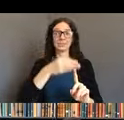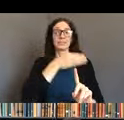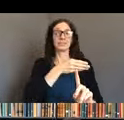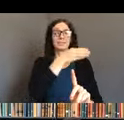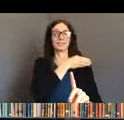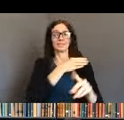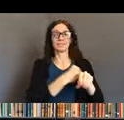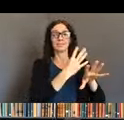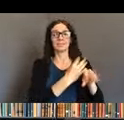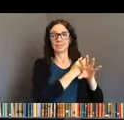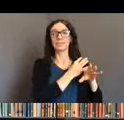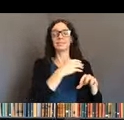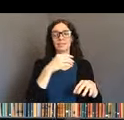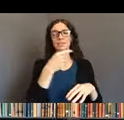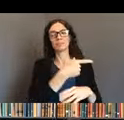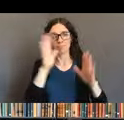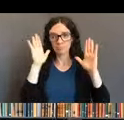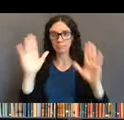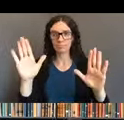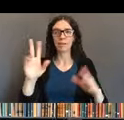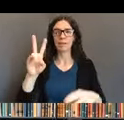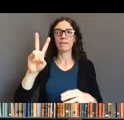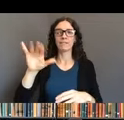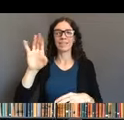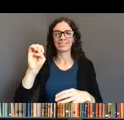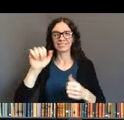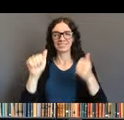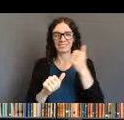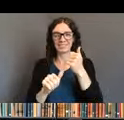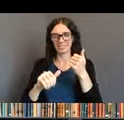and for any other commissioners on here, thank you, thank you for being here.